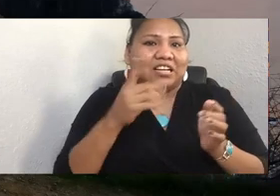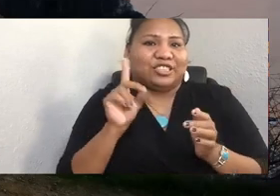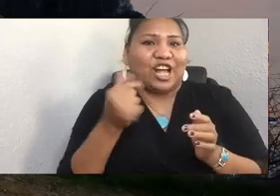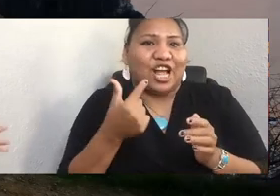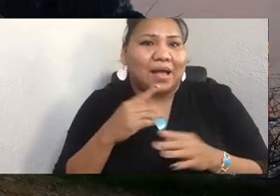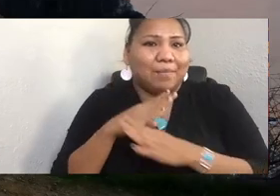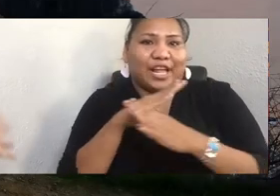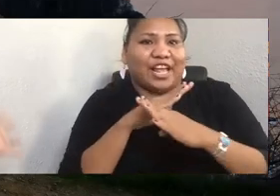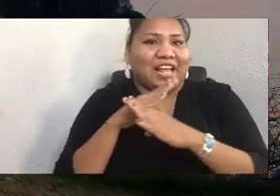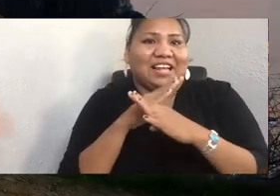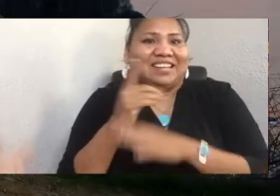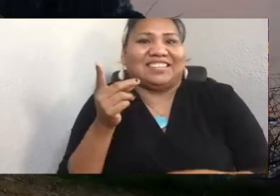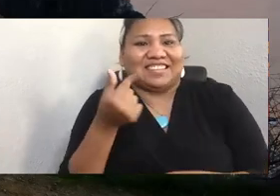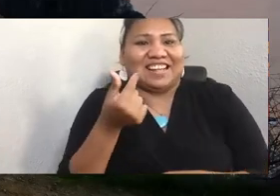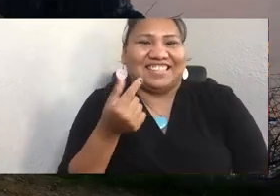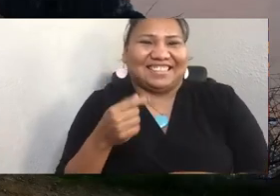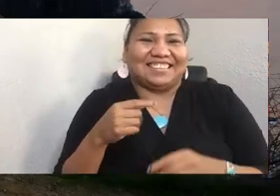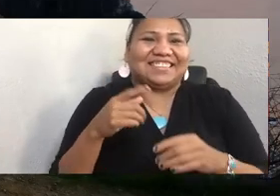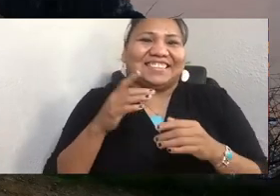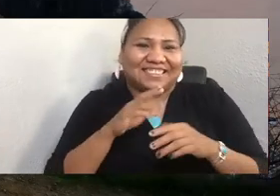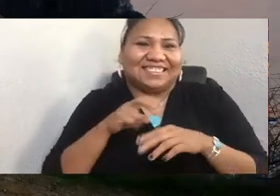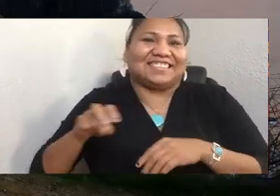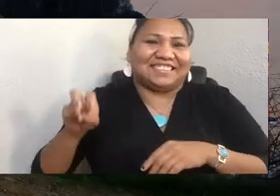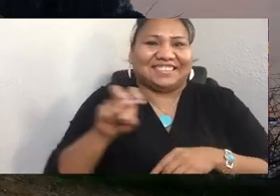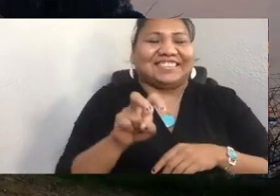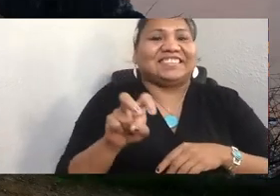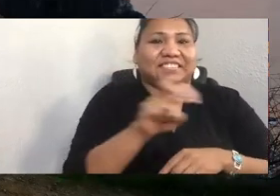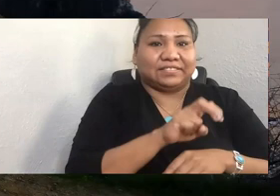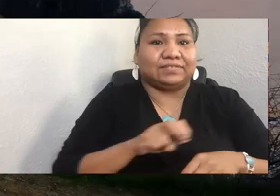I've made kinship with hundreds of tribal nations from Iñupiats